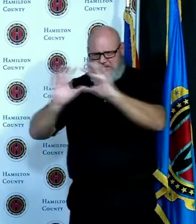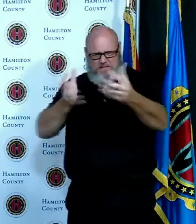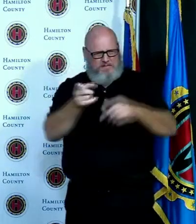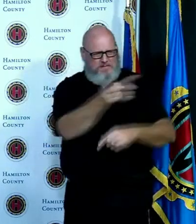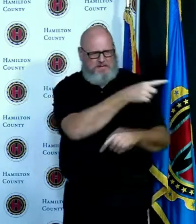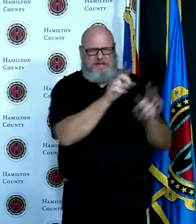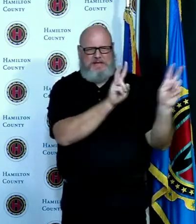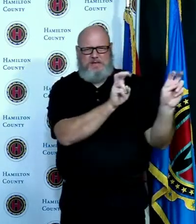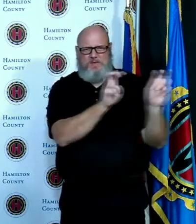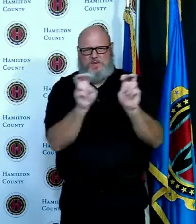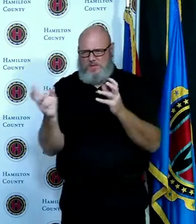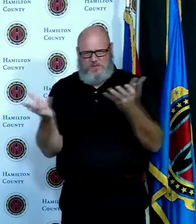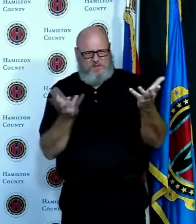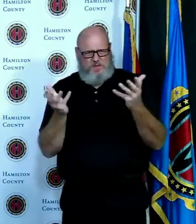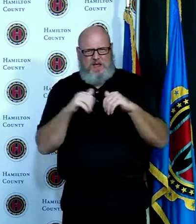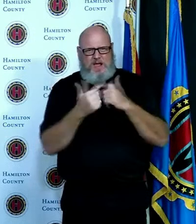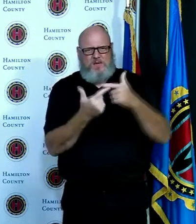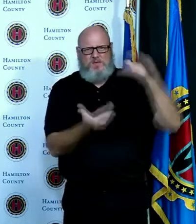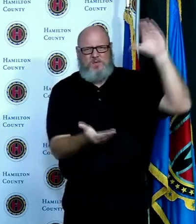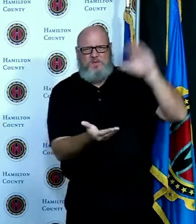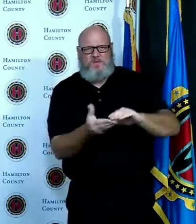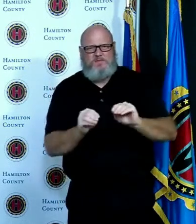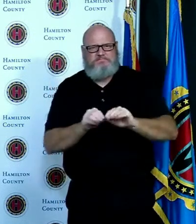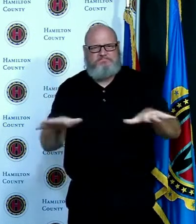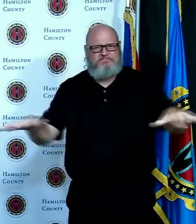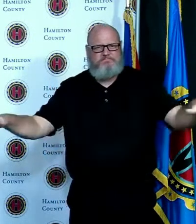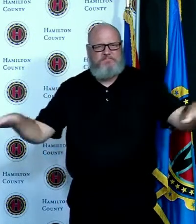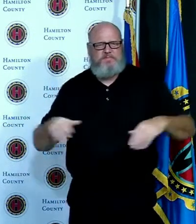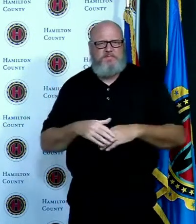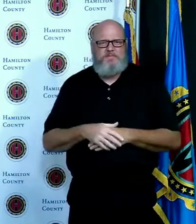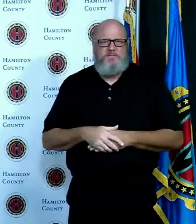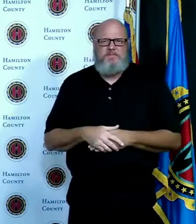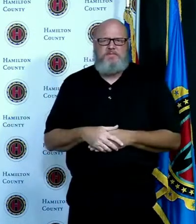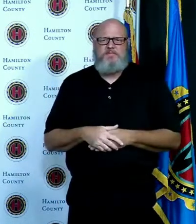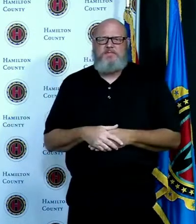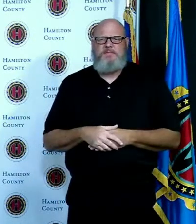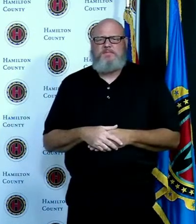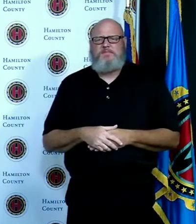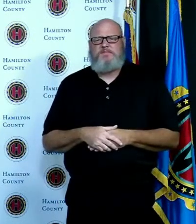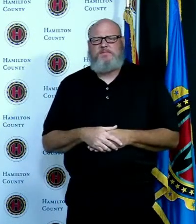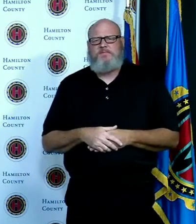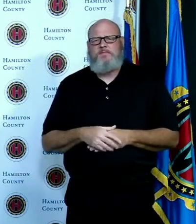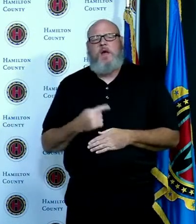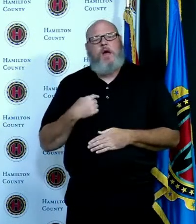talk about very quickly that I thought was really important he talked about how the behavior that